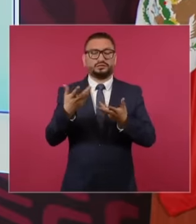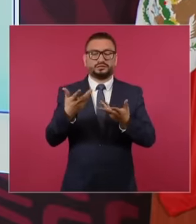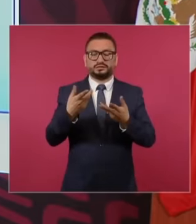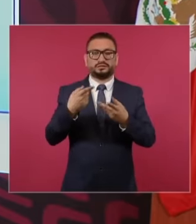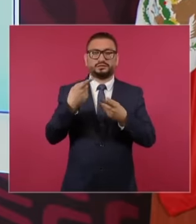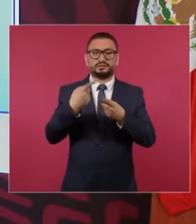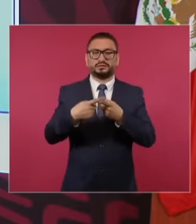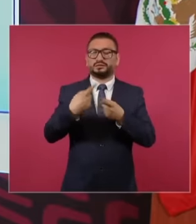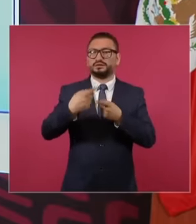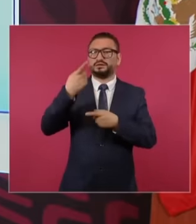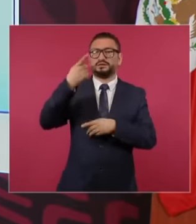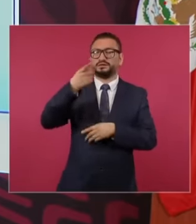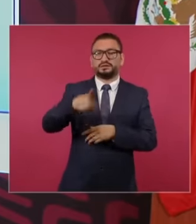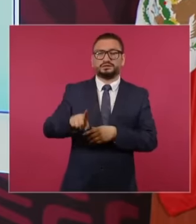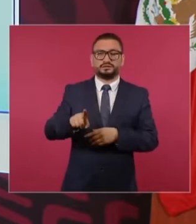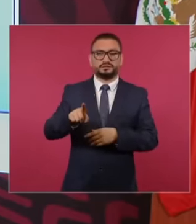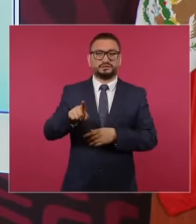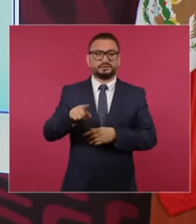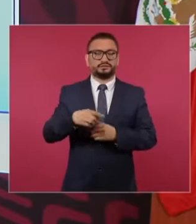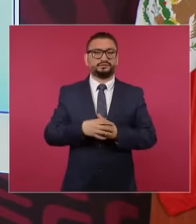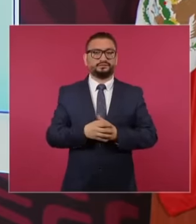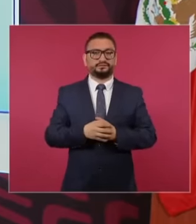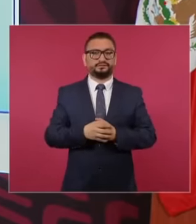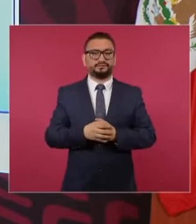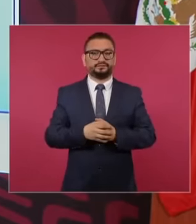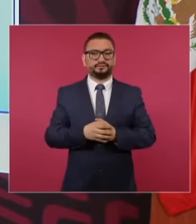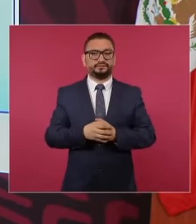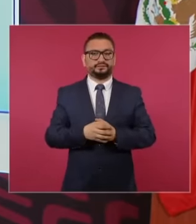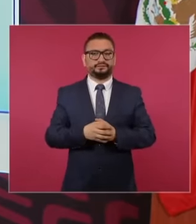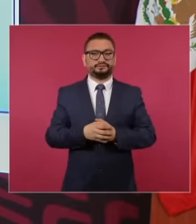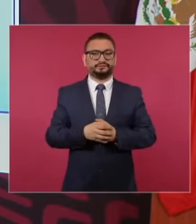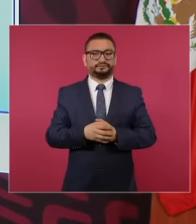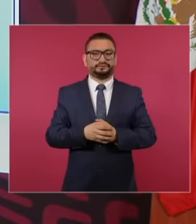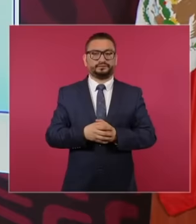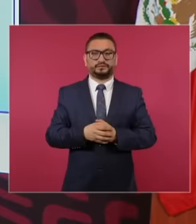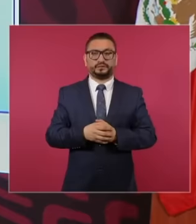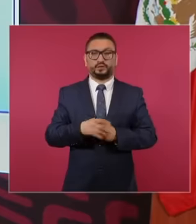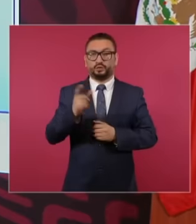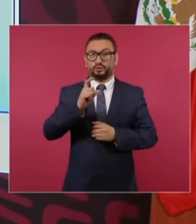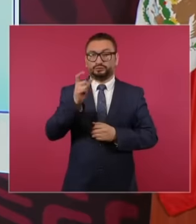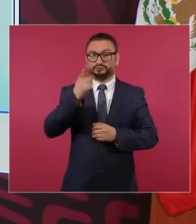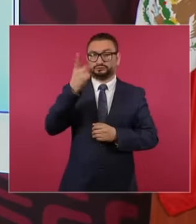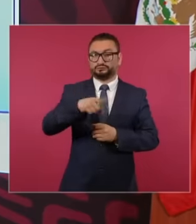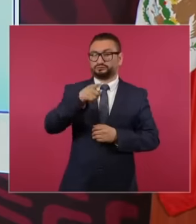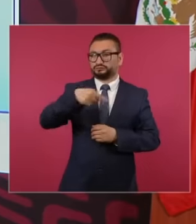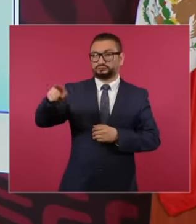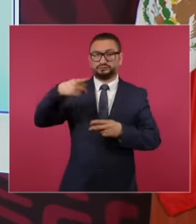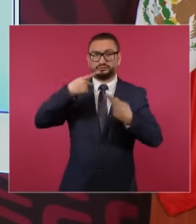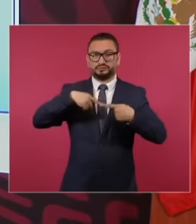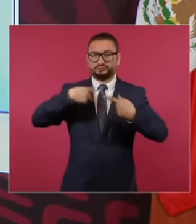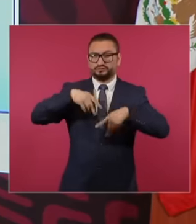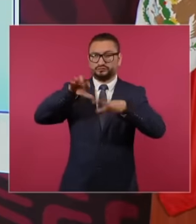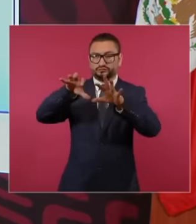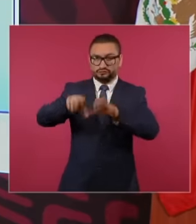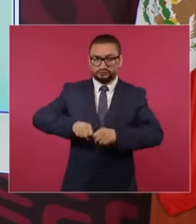orders the arrest warrants or who authorizes